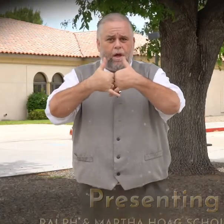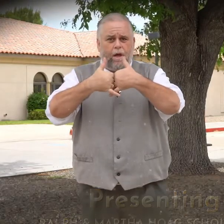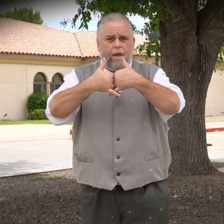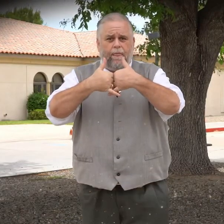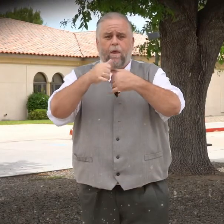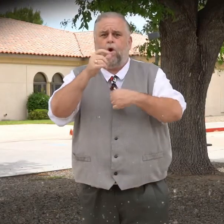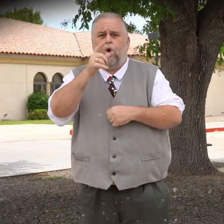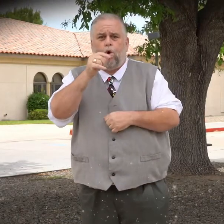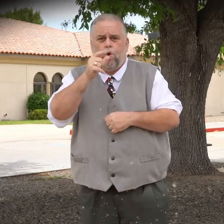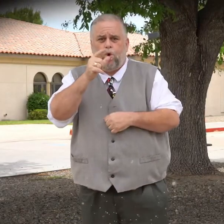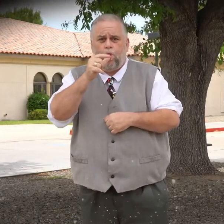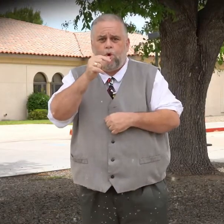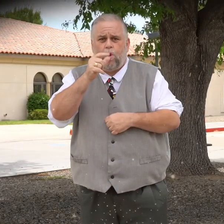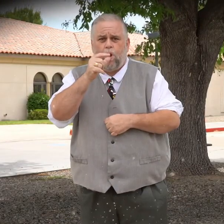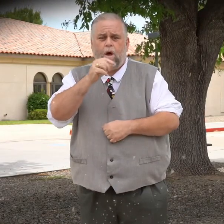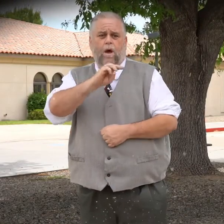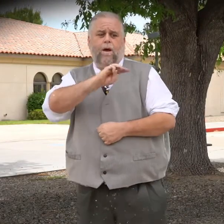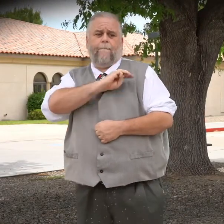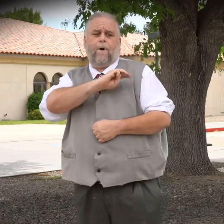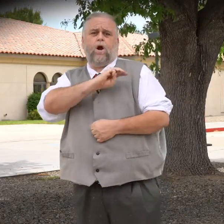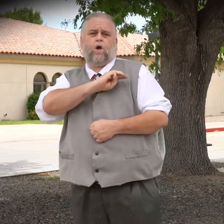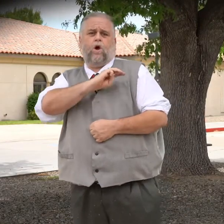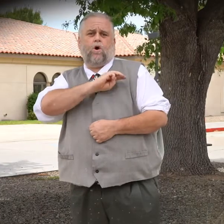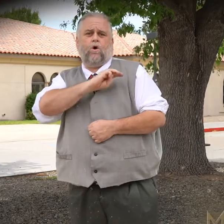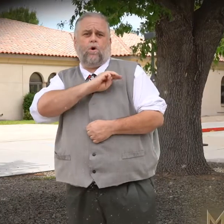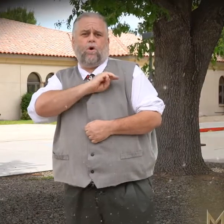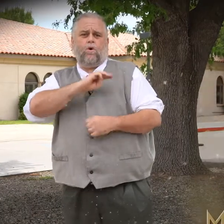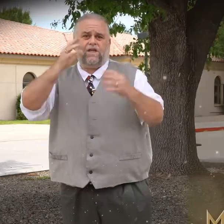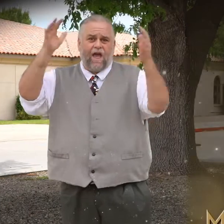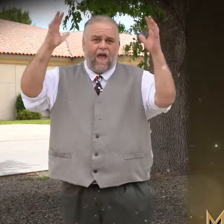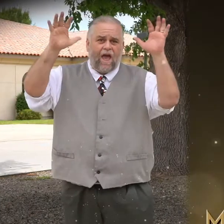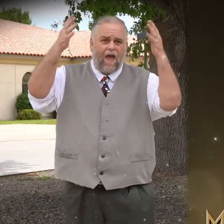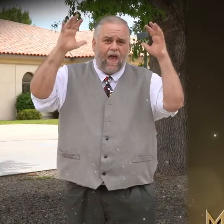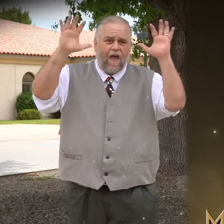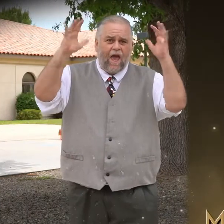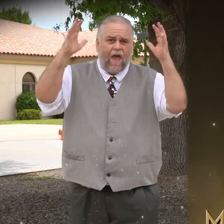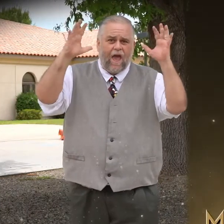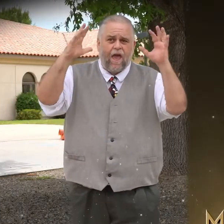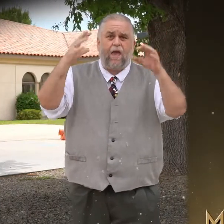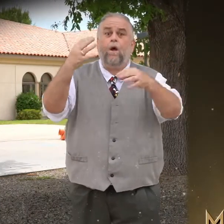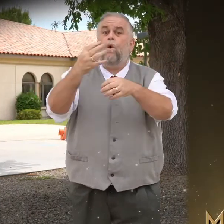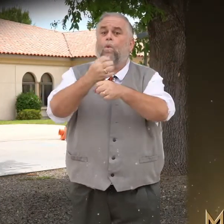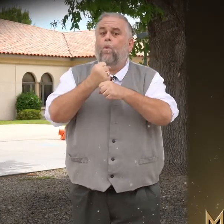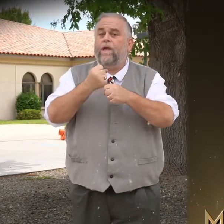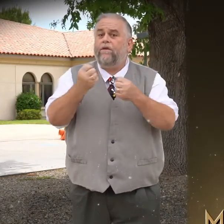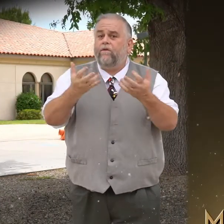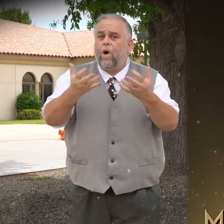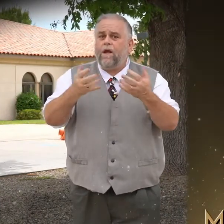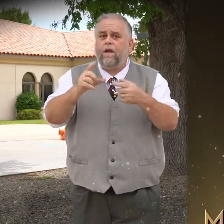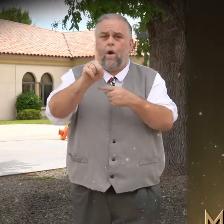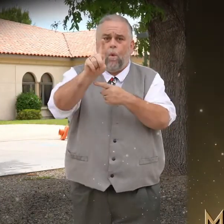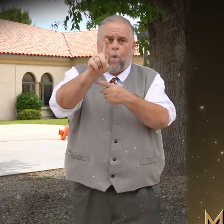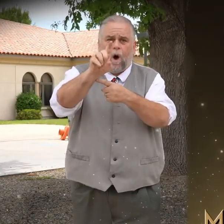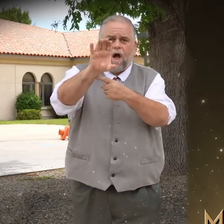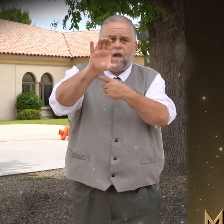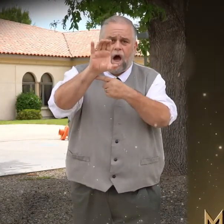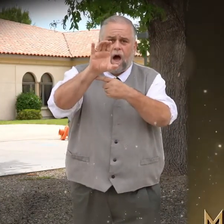AND THE RECIPIENT IS MARCOS WONDERFUL JOB MARCOS YOU WILL BE RECEIVING $100